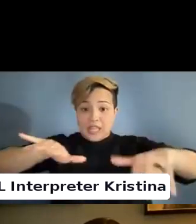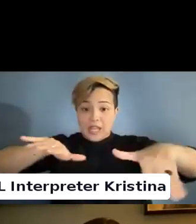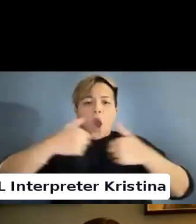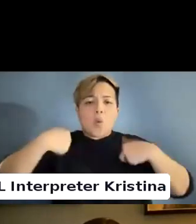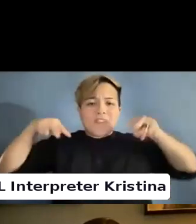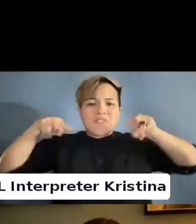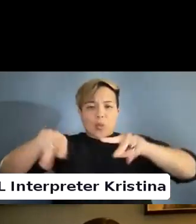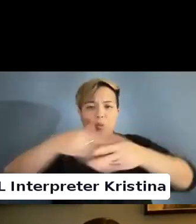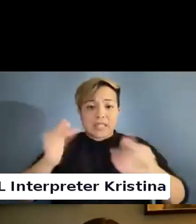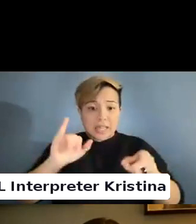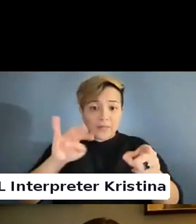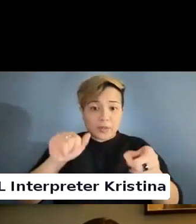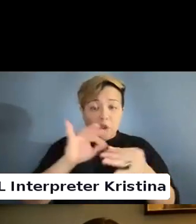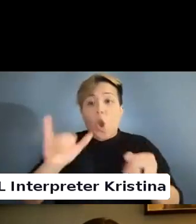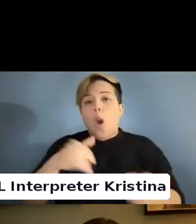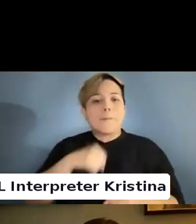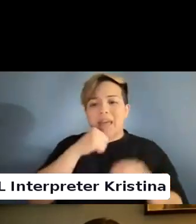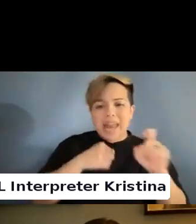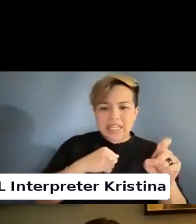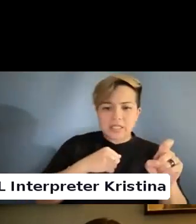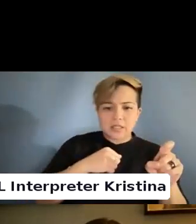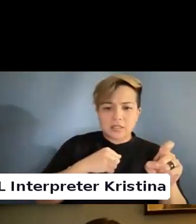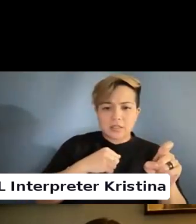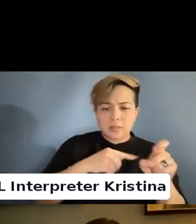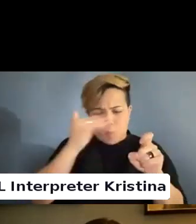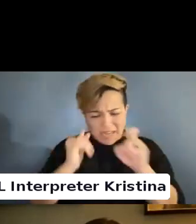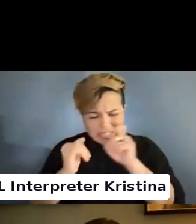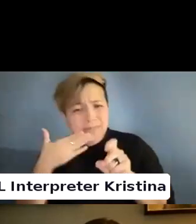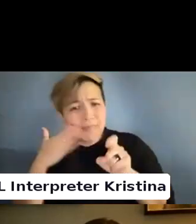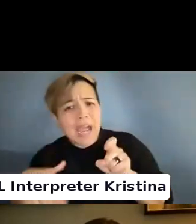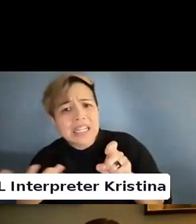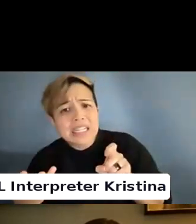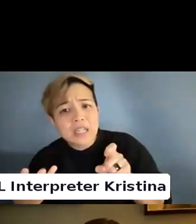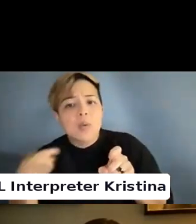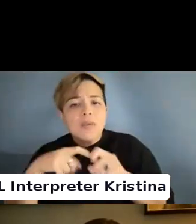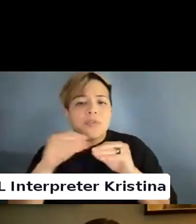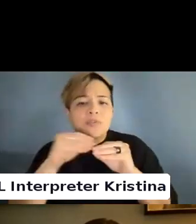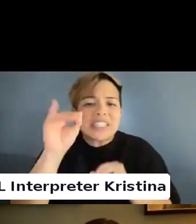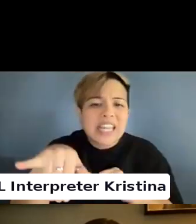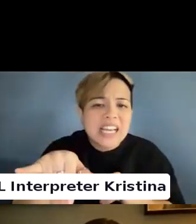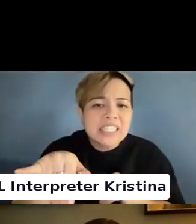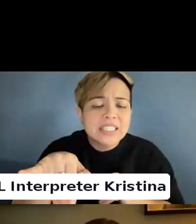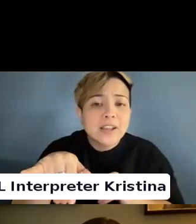Okay. I am not X. We need to fix that. That is something.